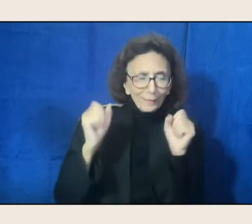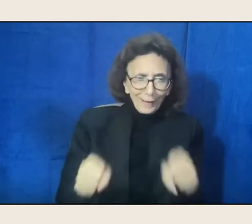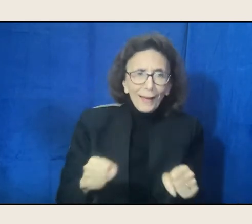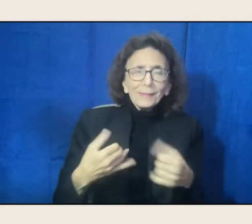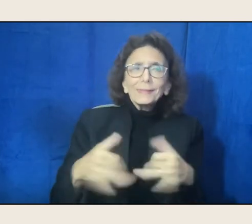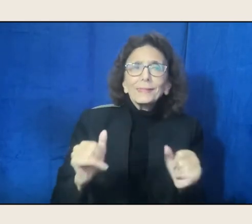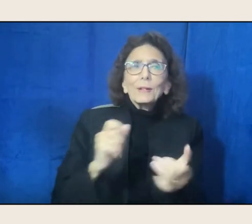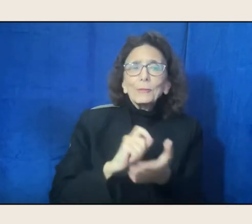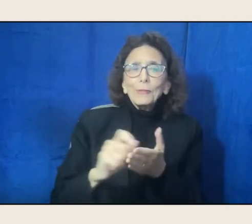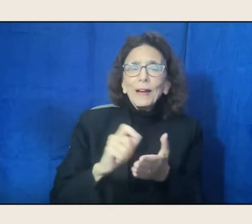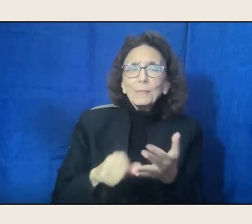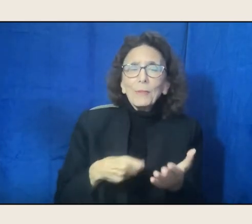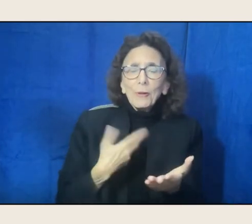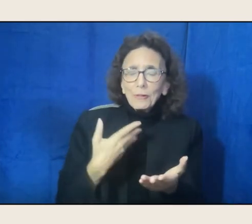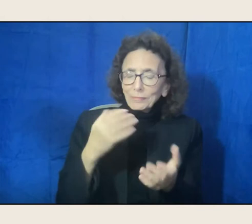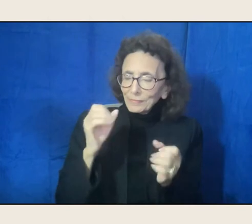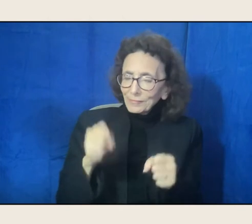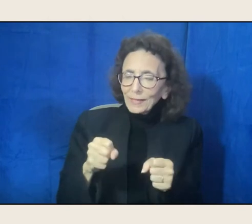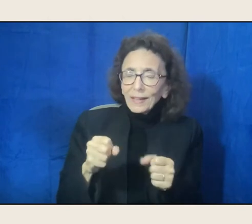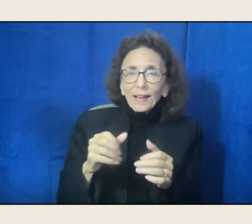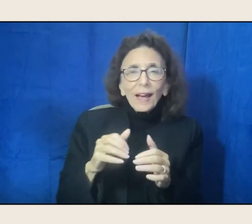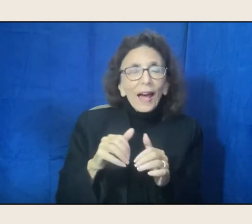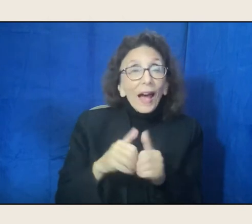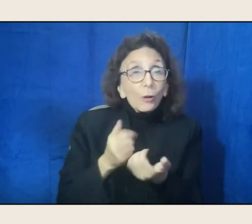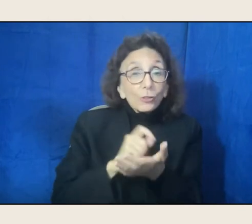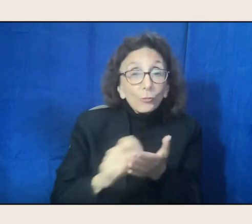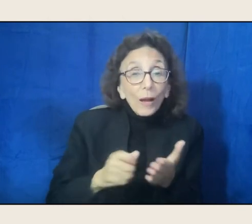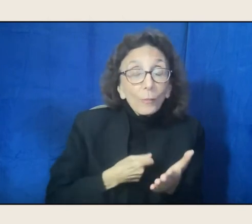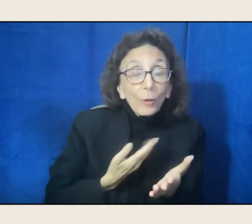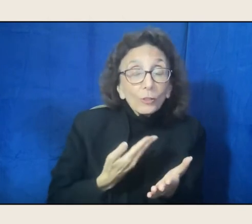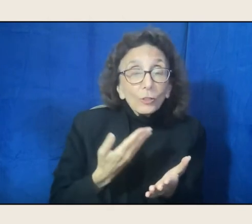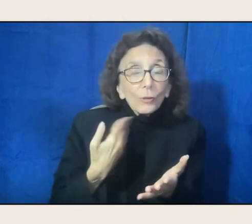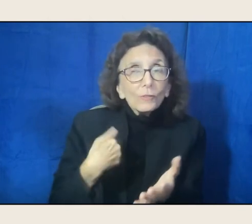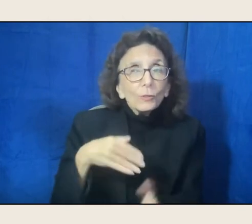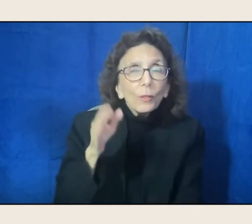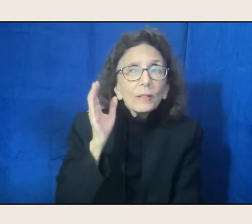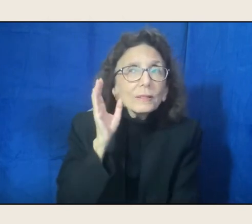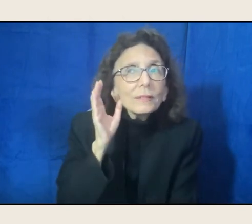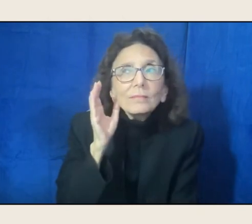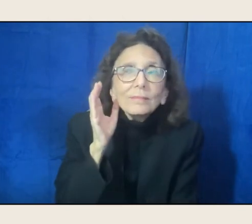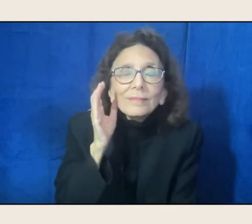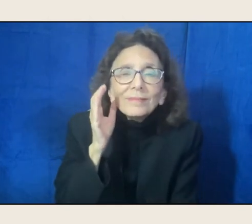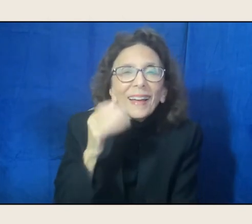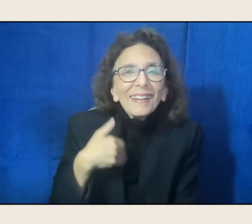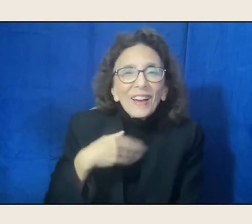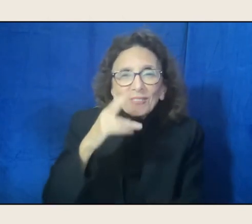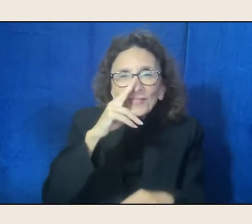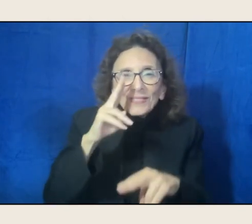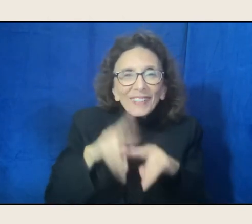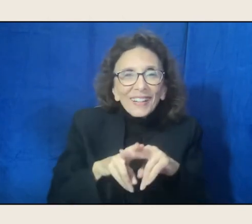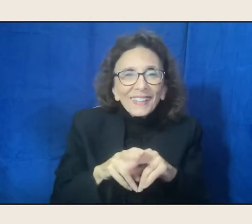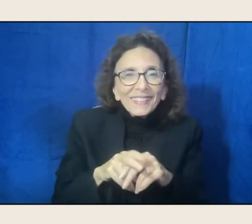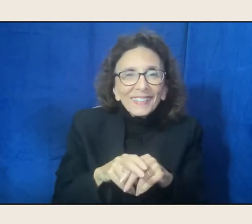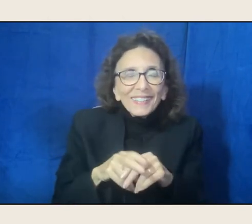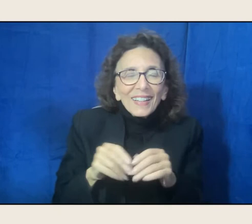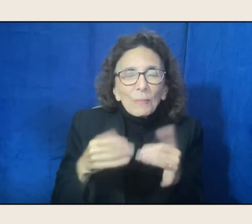It's about listening, really listening, and having fun, having fun with language, and with words.